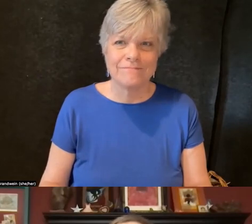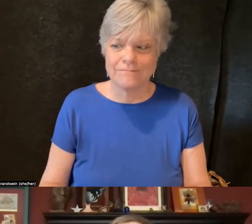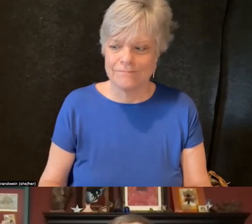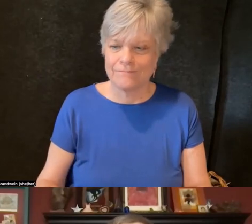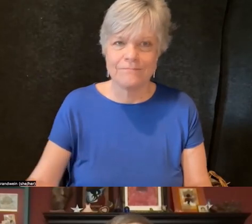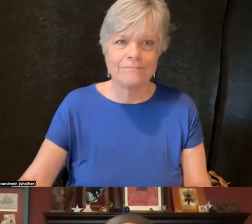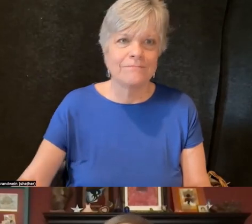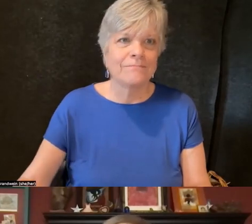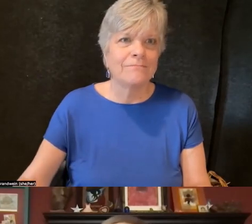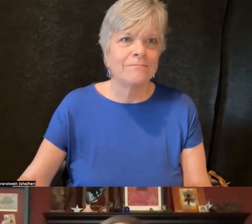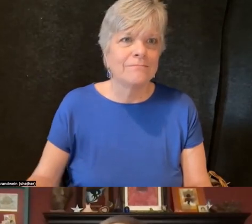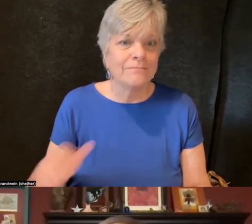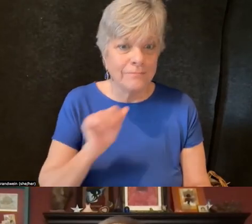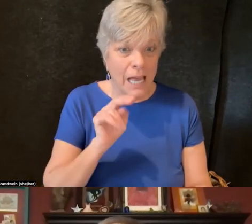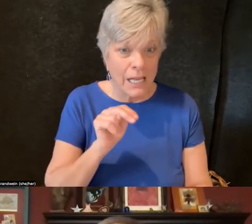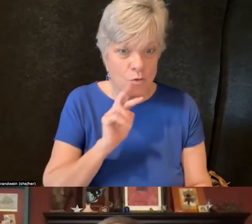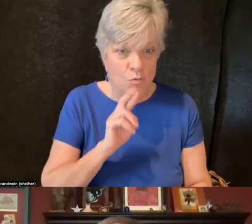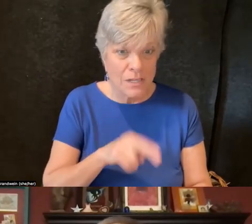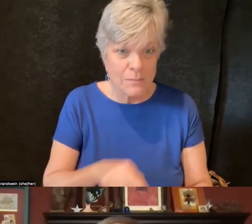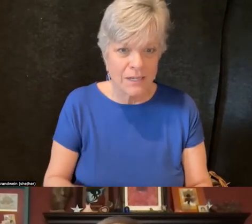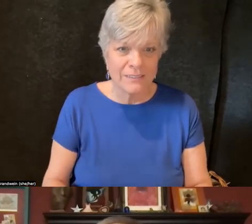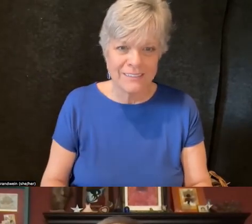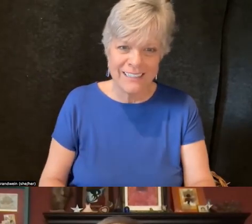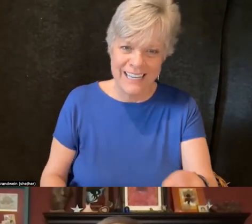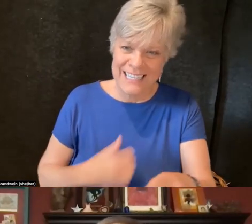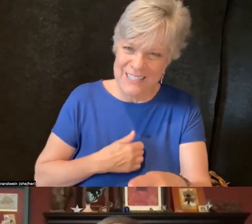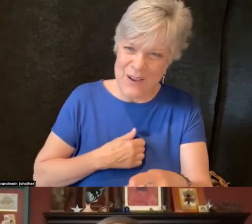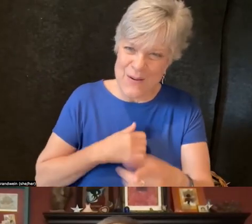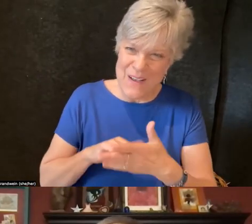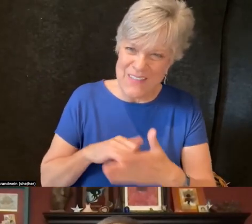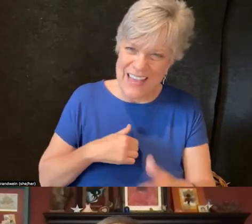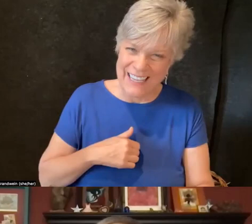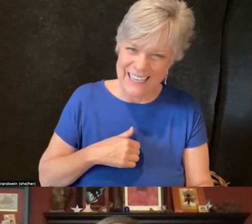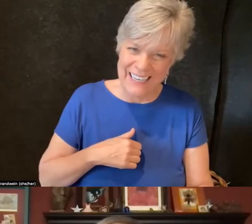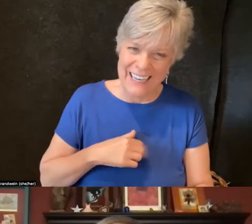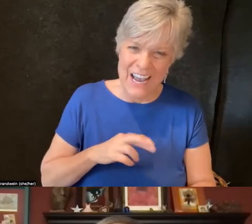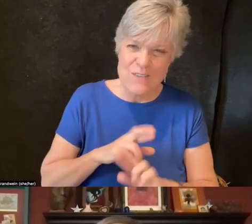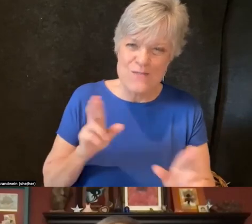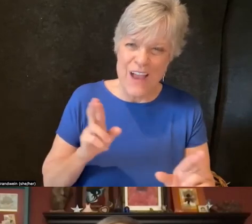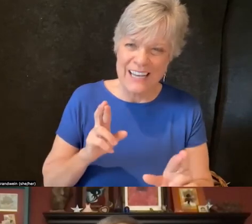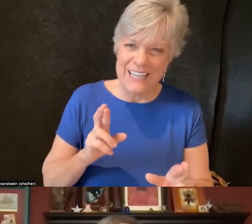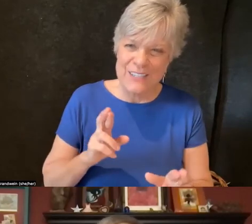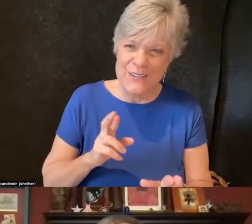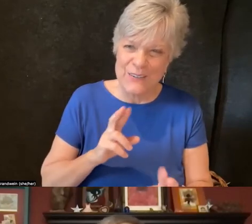Ann, did you want to respond? Oh, sorry about that. I was just about to jump in. Thank you, Diane.